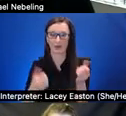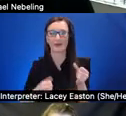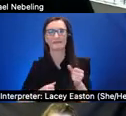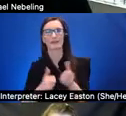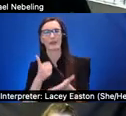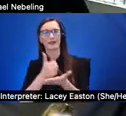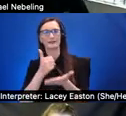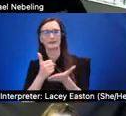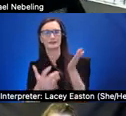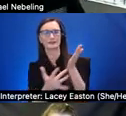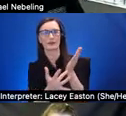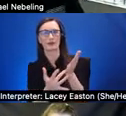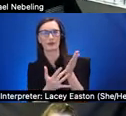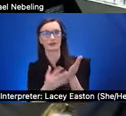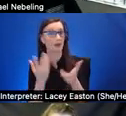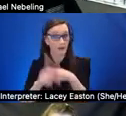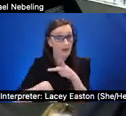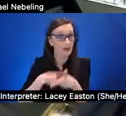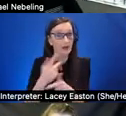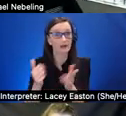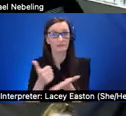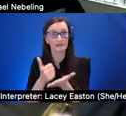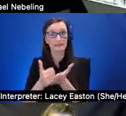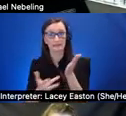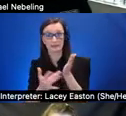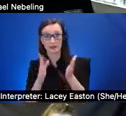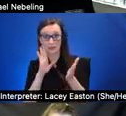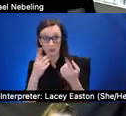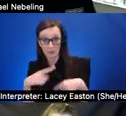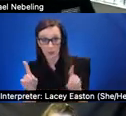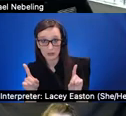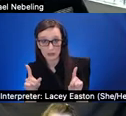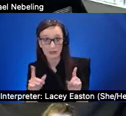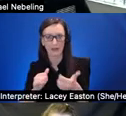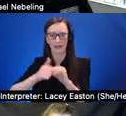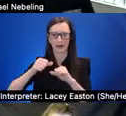technologies work within our xr experiences how can we design for them in particular